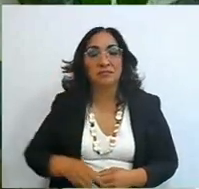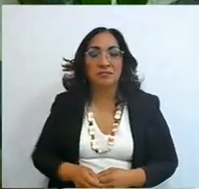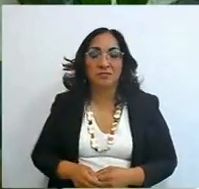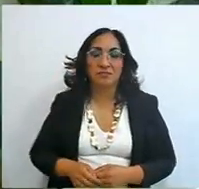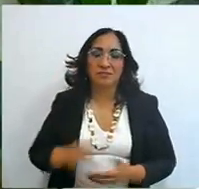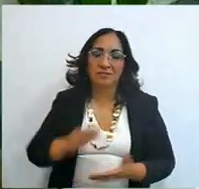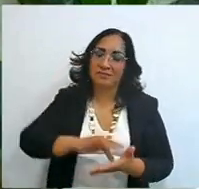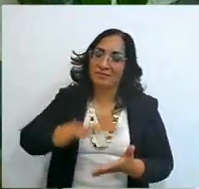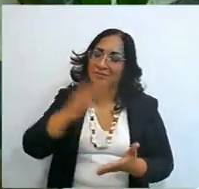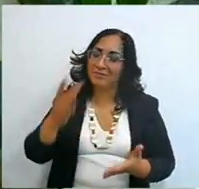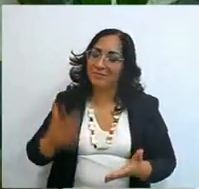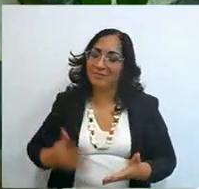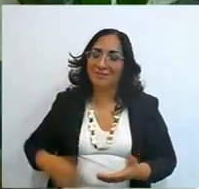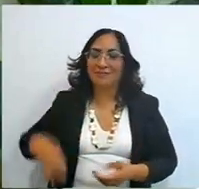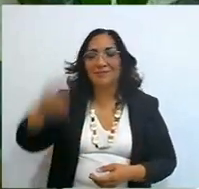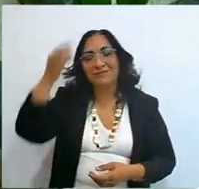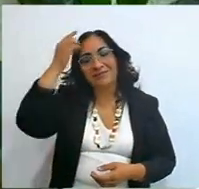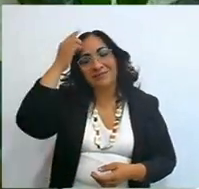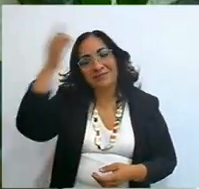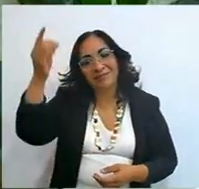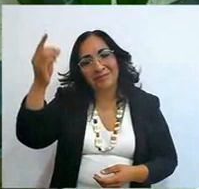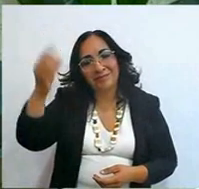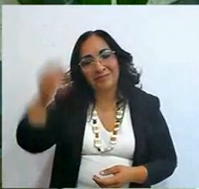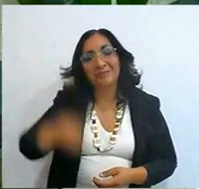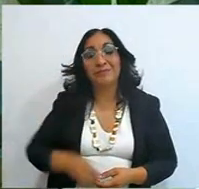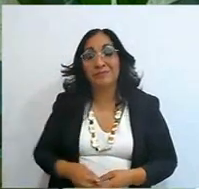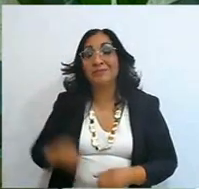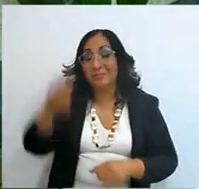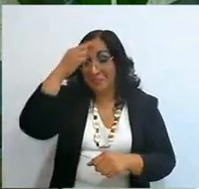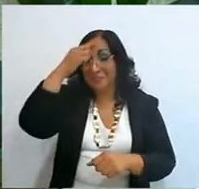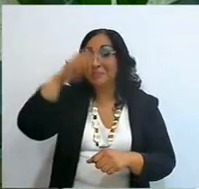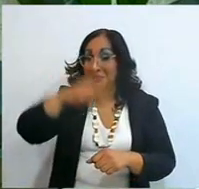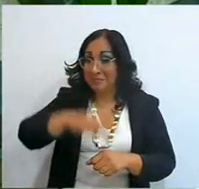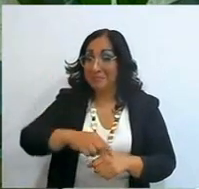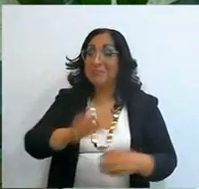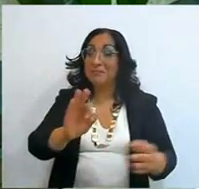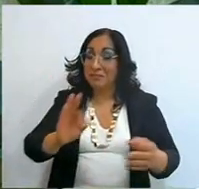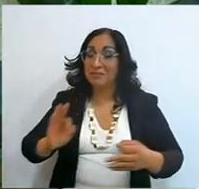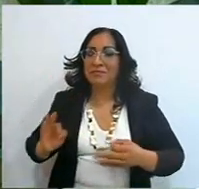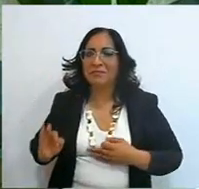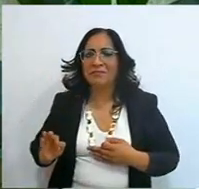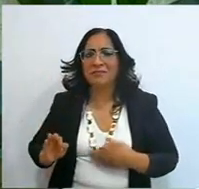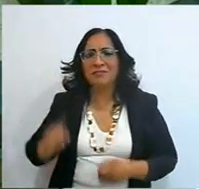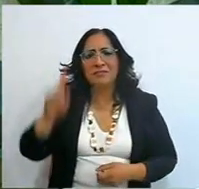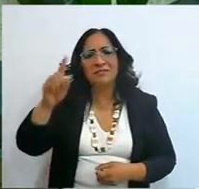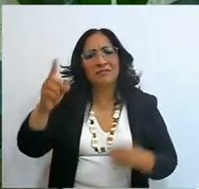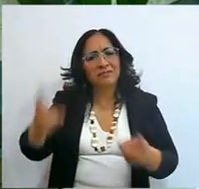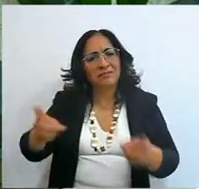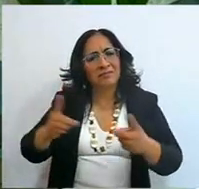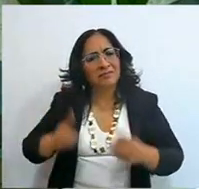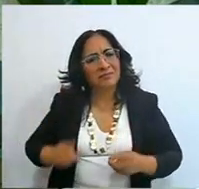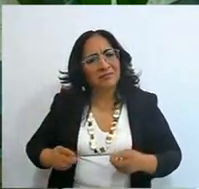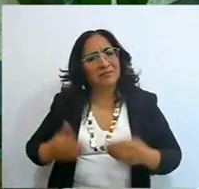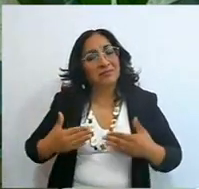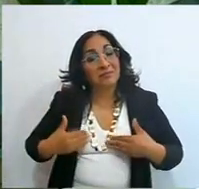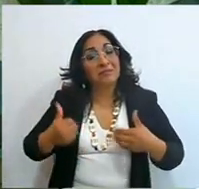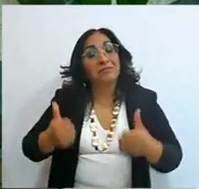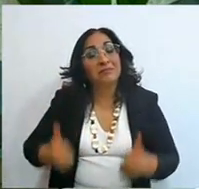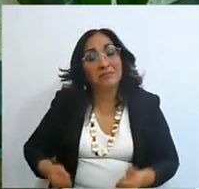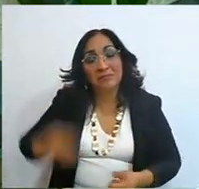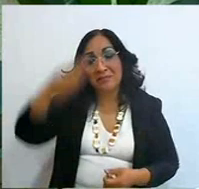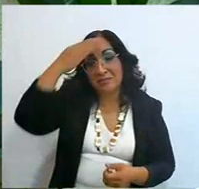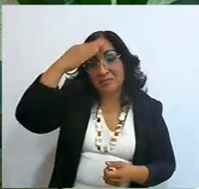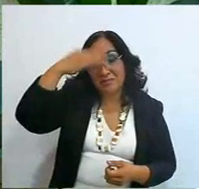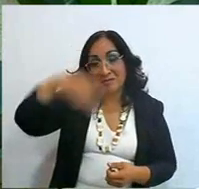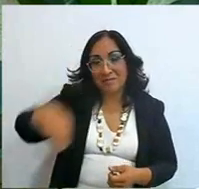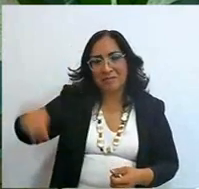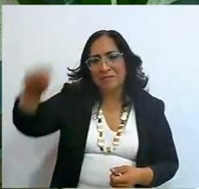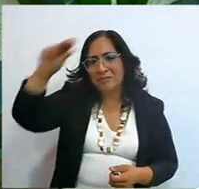thank you Lord, I believe in that promise, that you give us understanding, wisdom and intelligence,